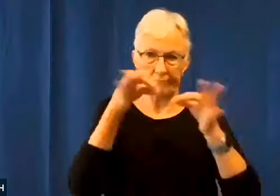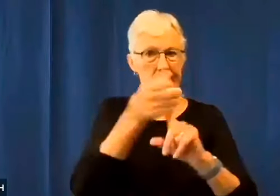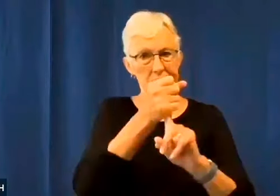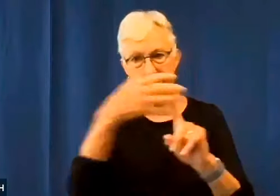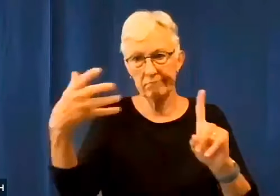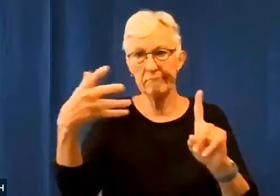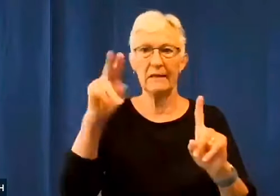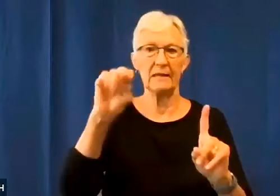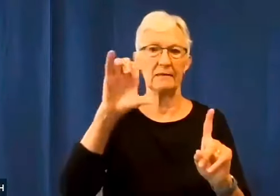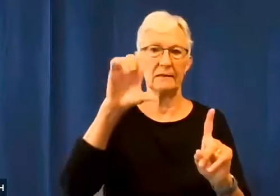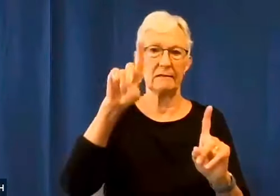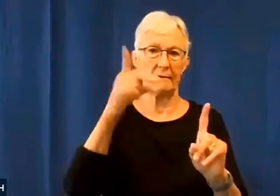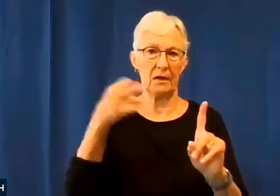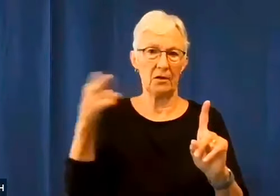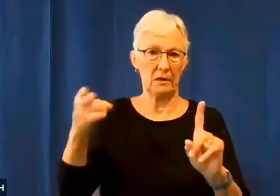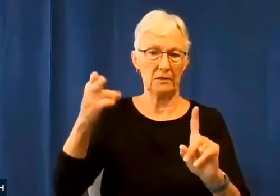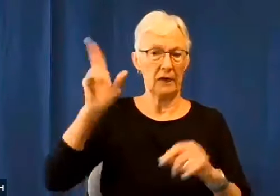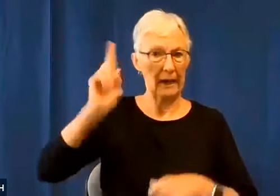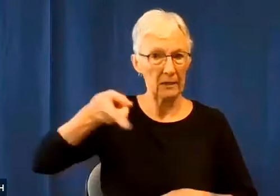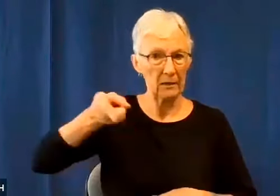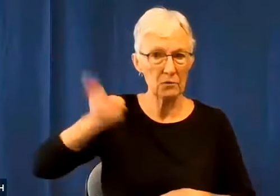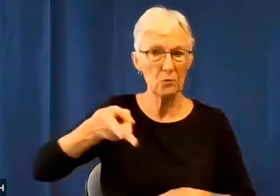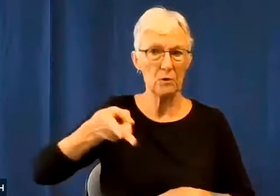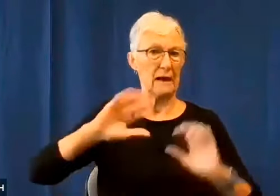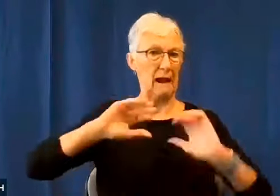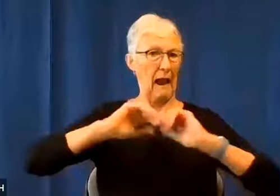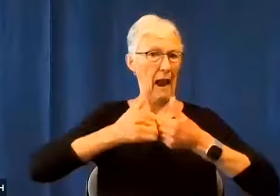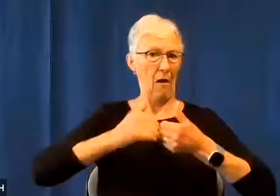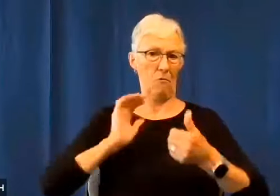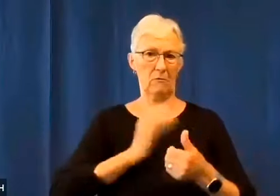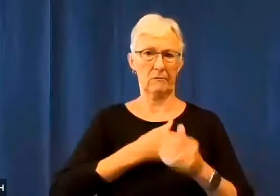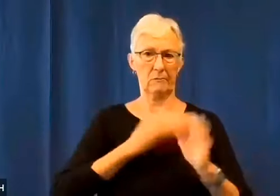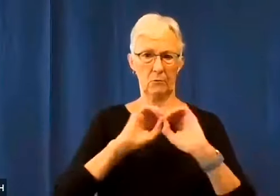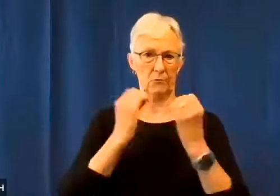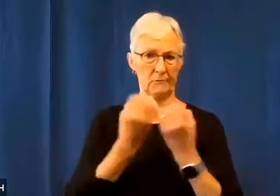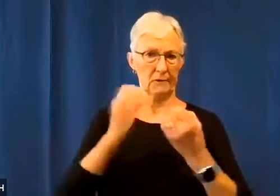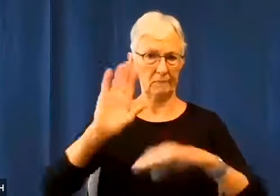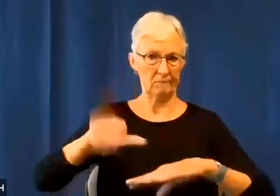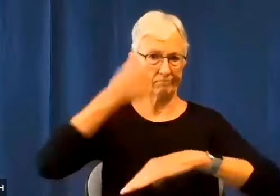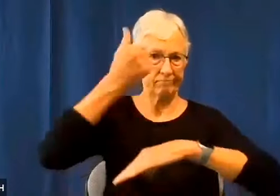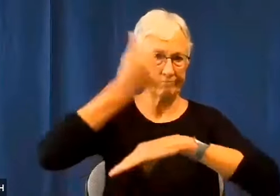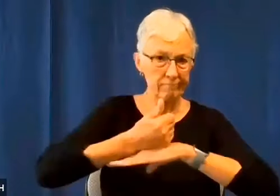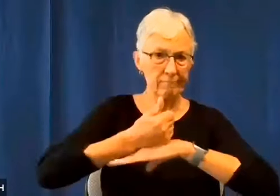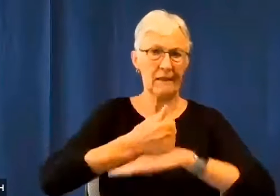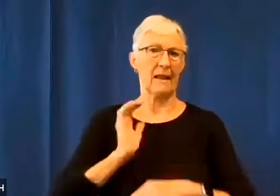Including a deep dive into NCDHH's history, structure,